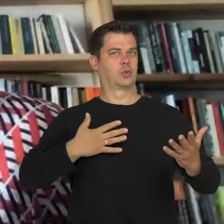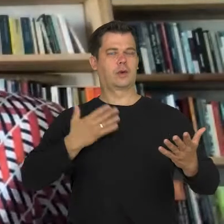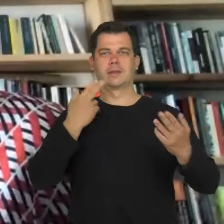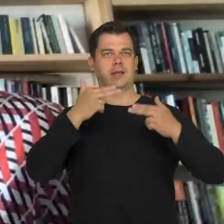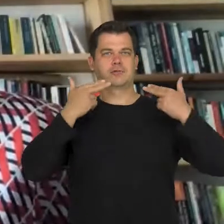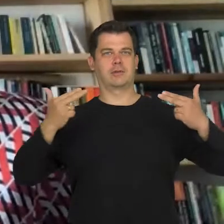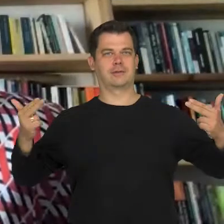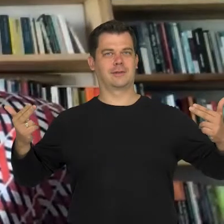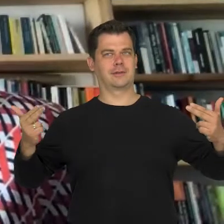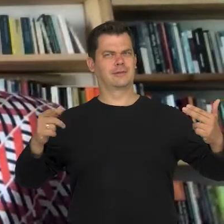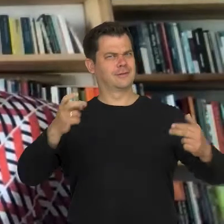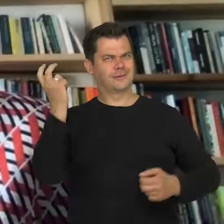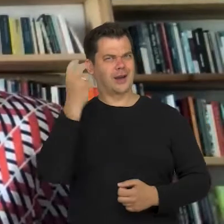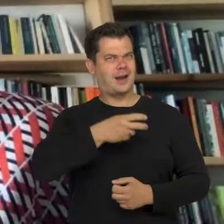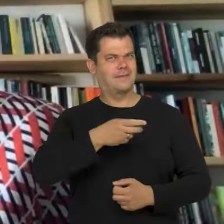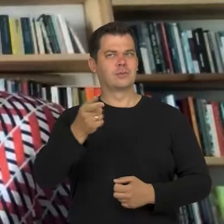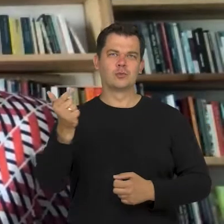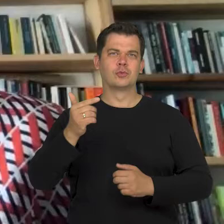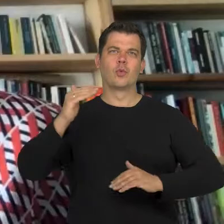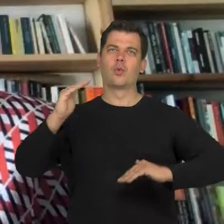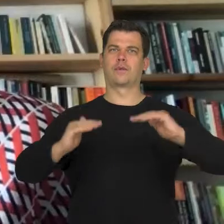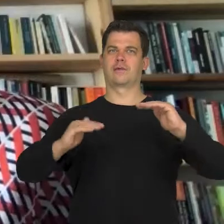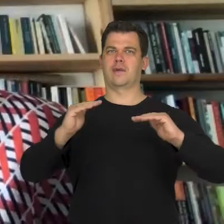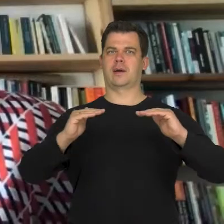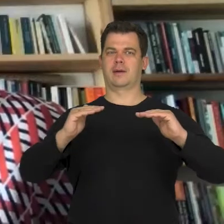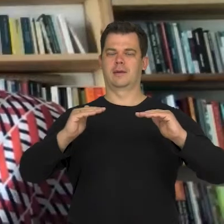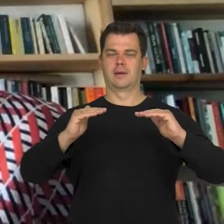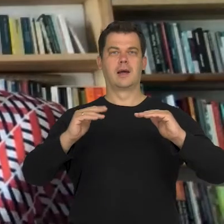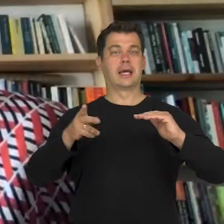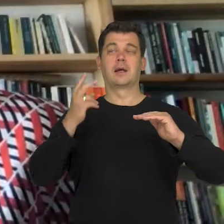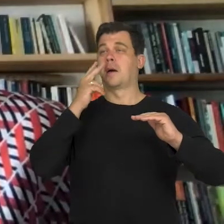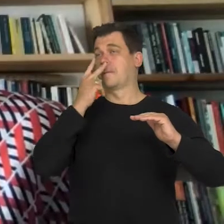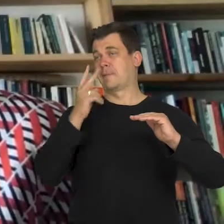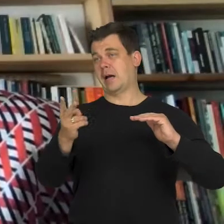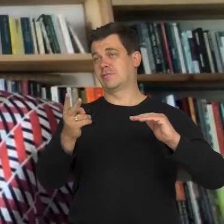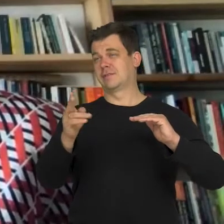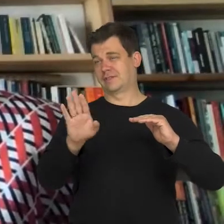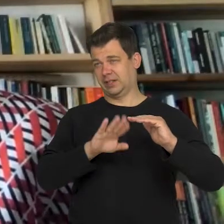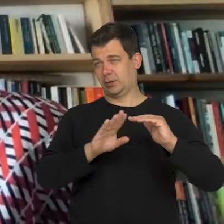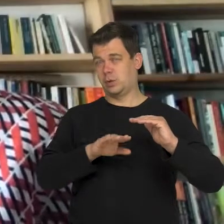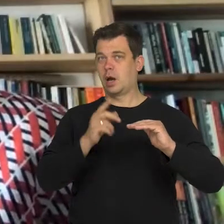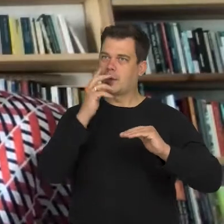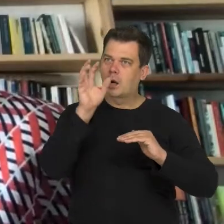To me, the most interesting is finding that balance in determining when the look turns into a stare.